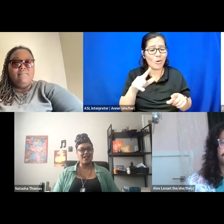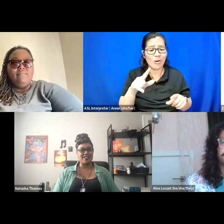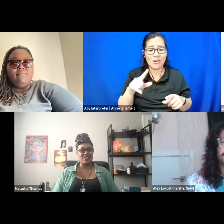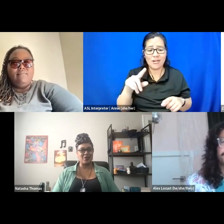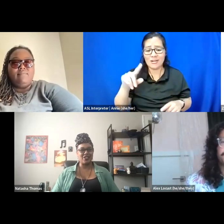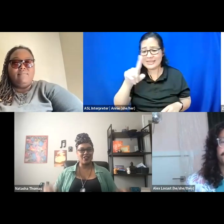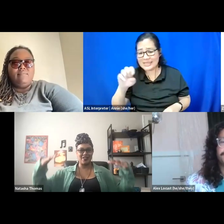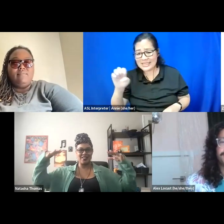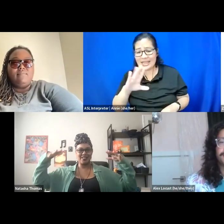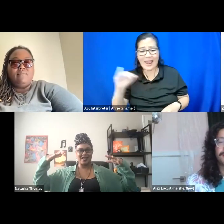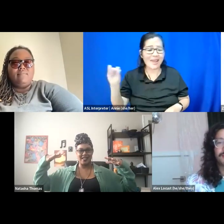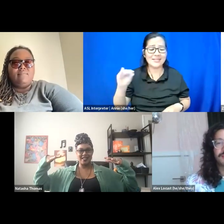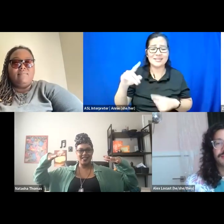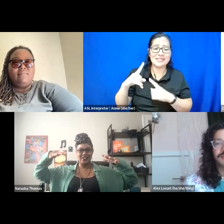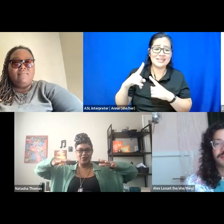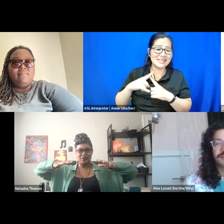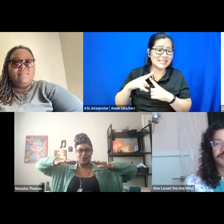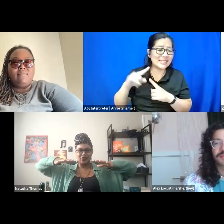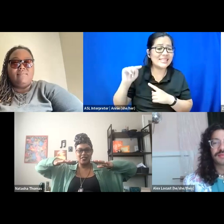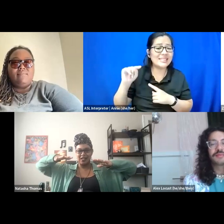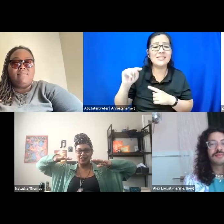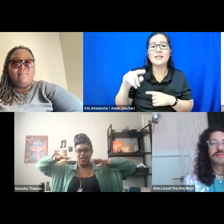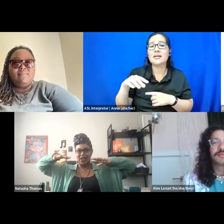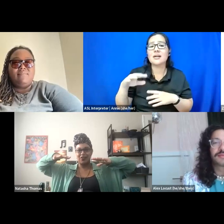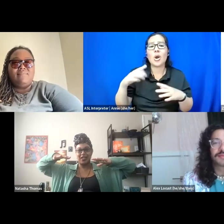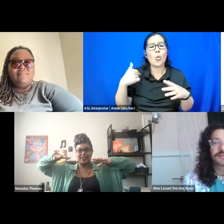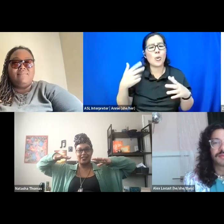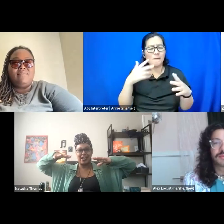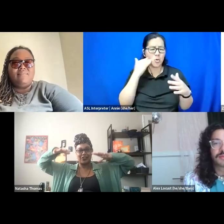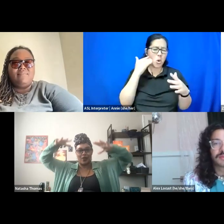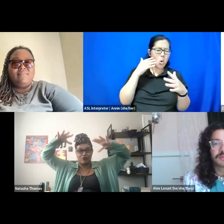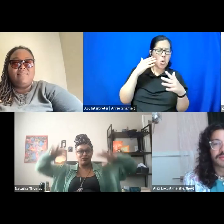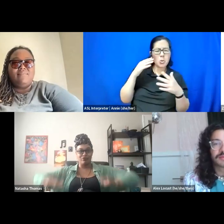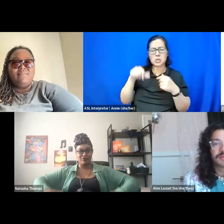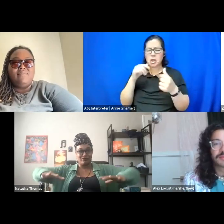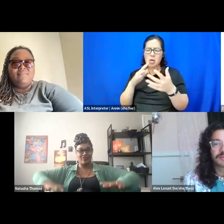we've gotten to know each other on this sort of surface level, and I feel like today just went,